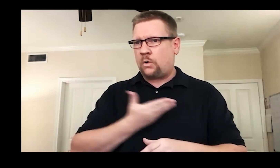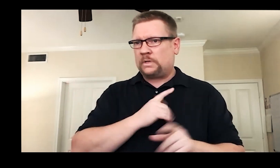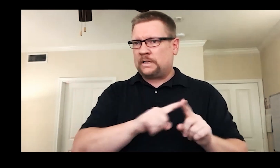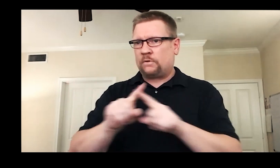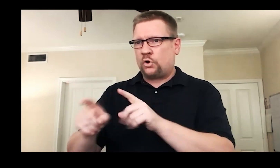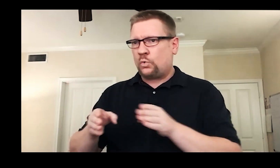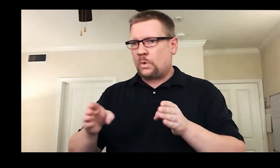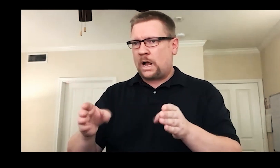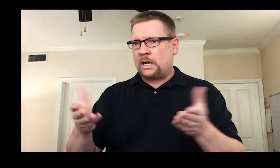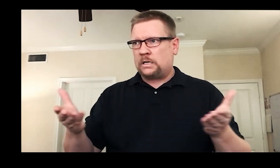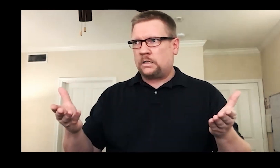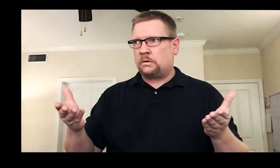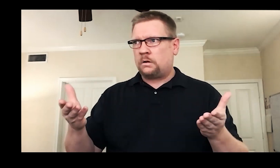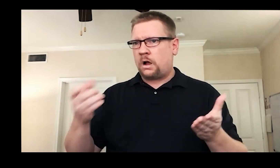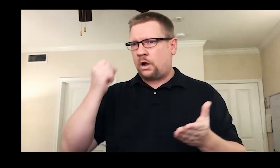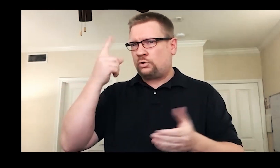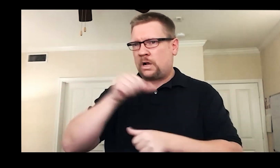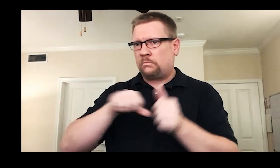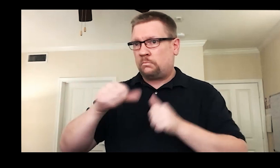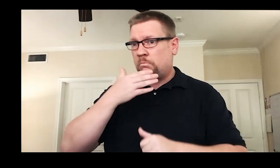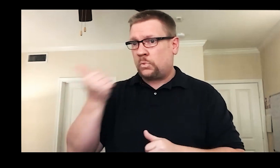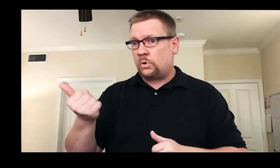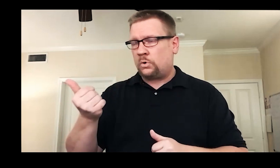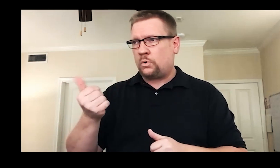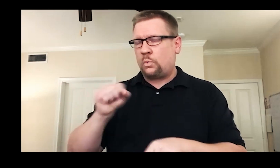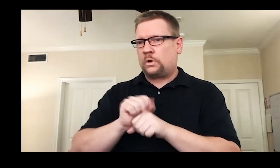in a variety of ways. In the end, we all have a greater understanding for each other,